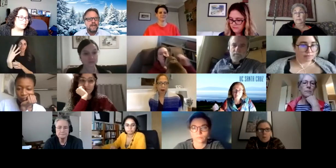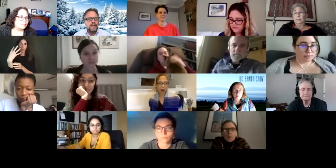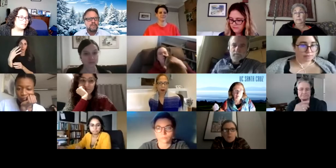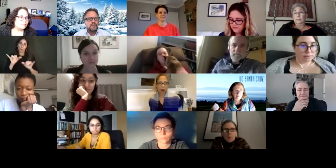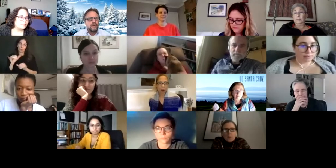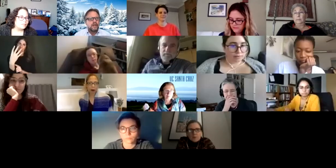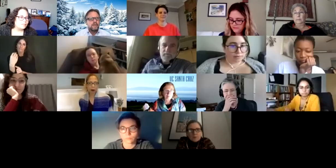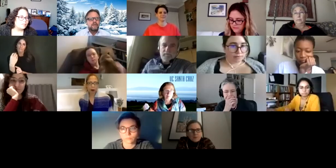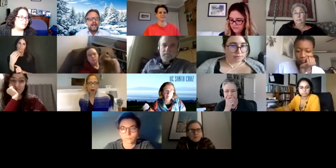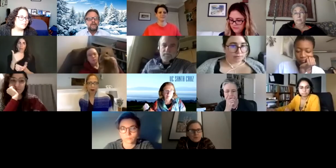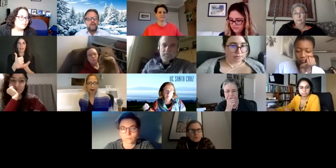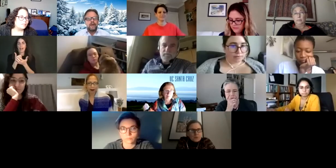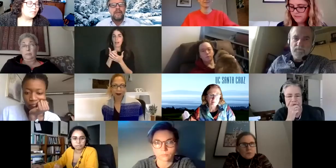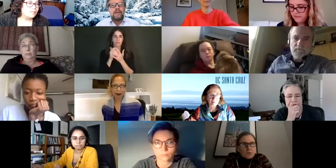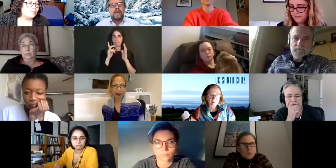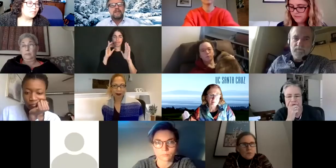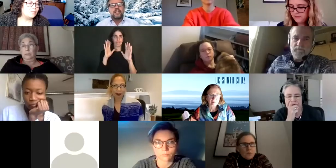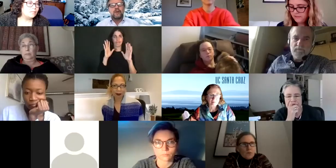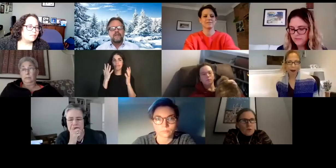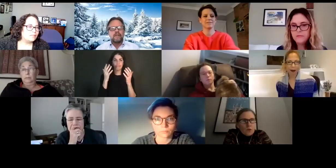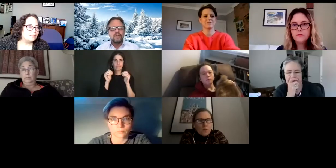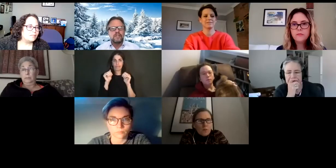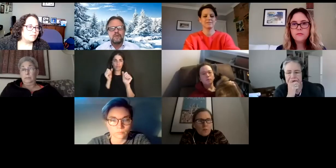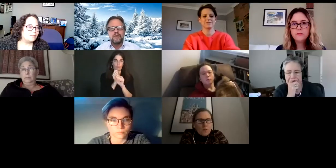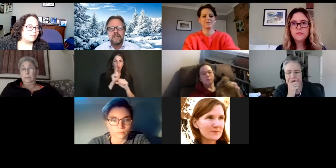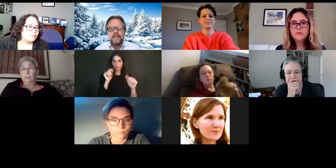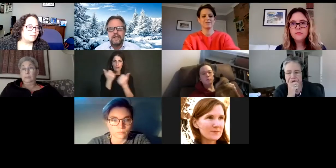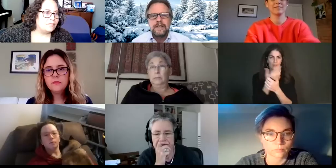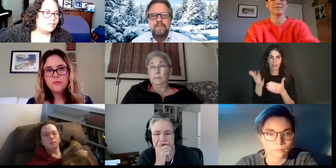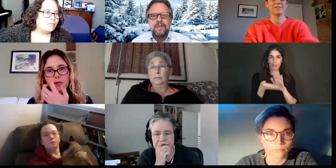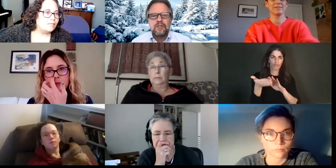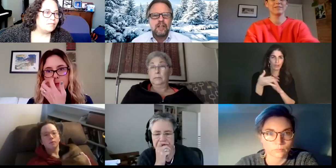It helps with our bandwidth and to make sure everything runs smoothly, so thank you for